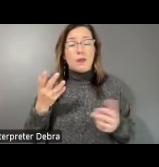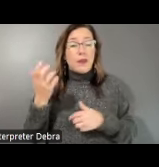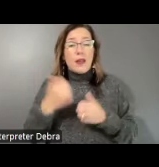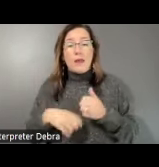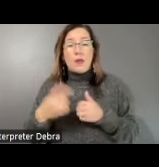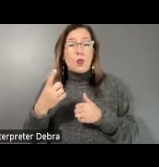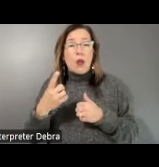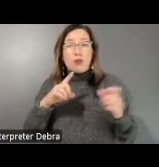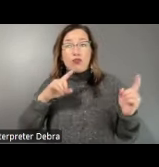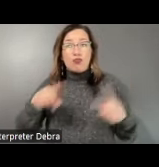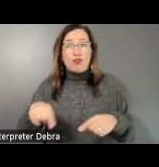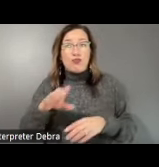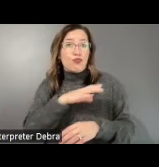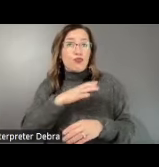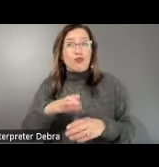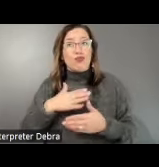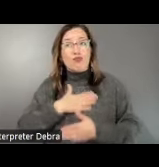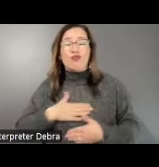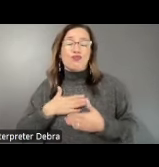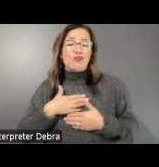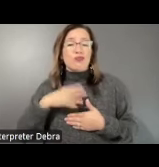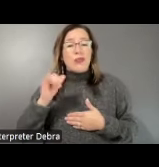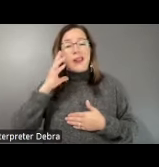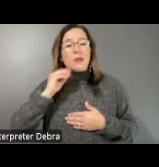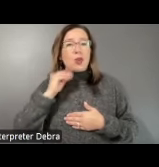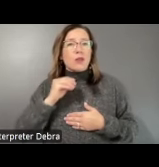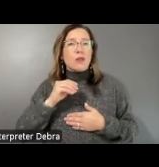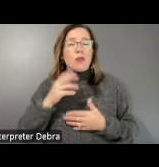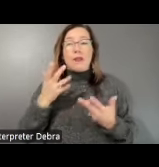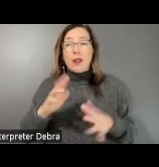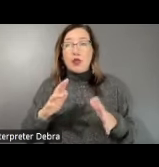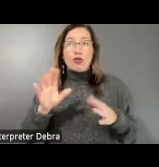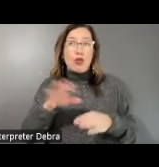attends these concerts enjoys the experience. And people come up to me after the fact. Older people,